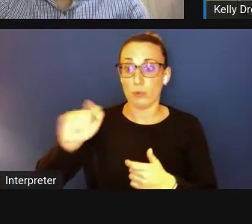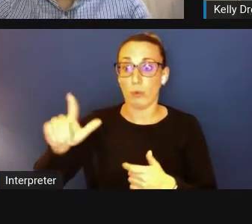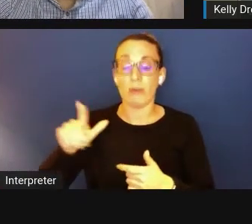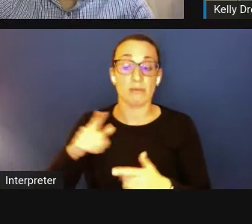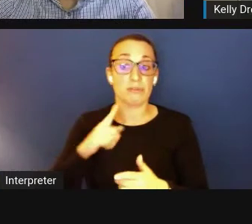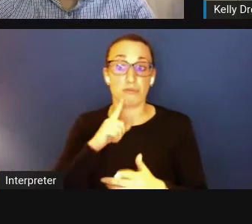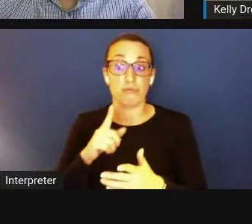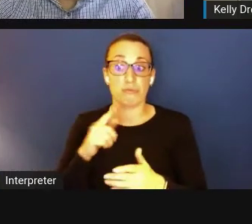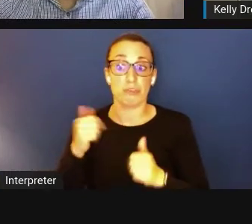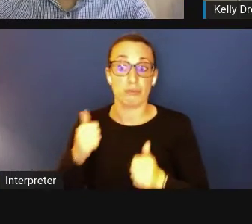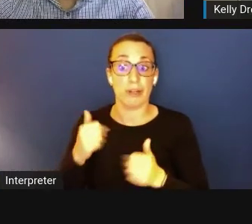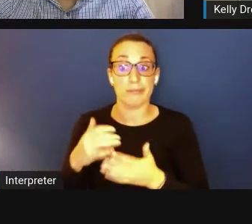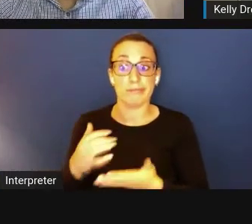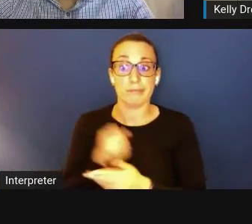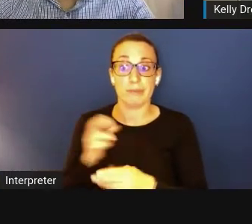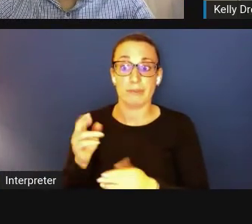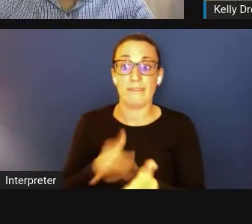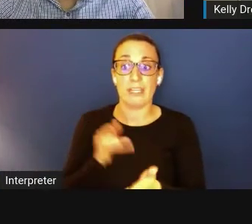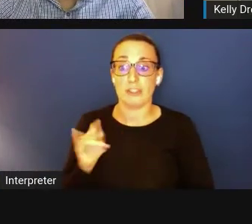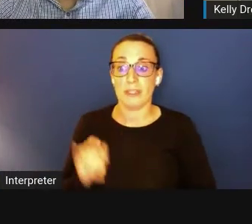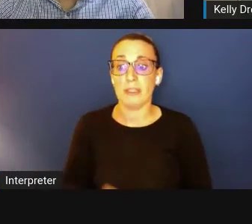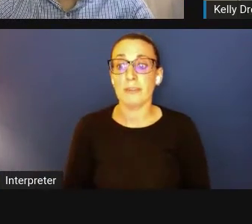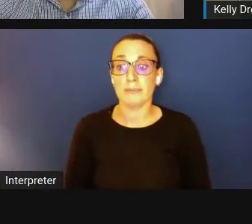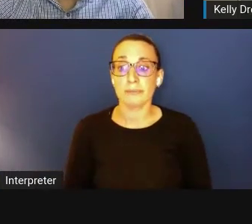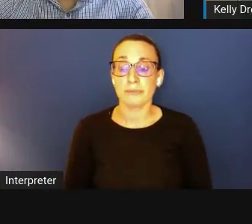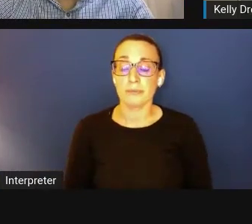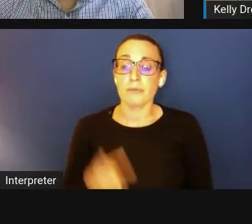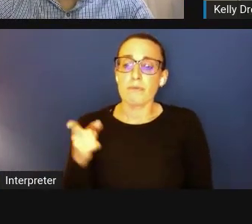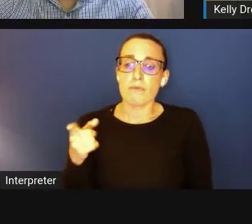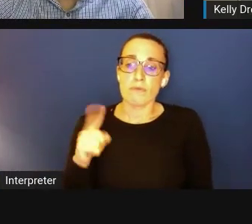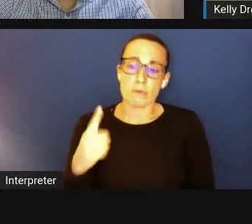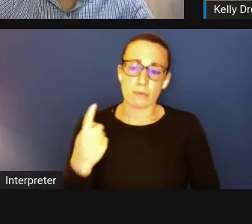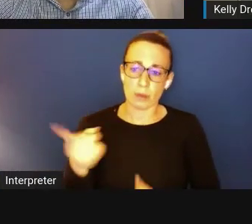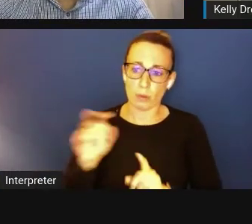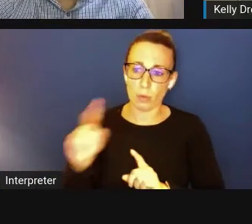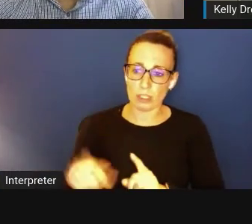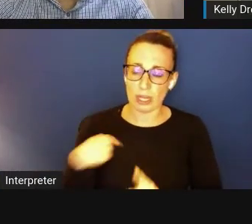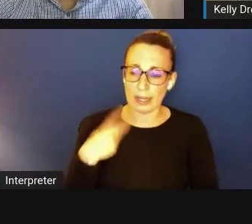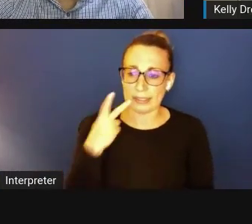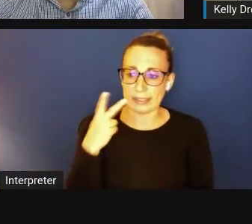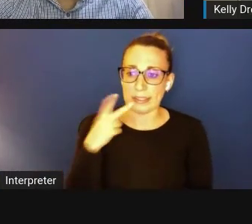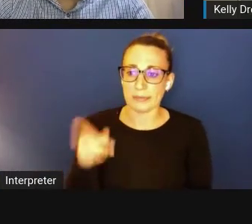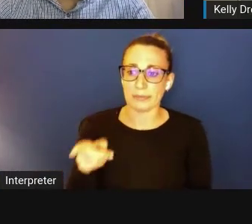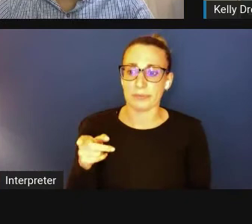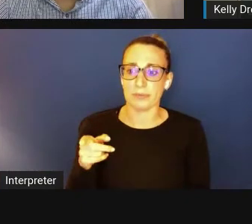One question I see here is .. . It's an interesting question.